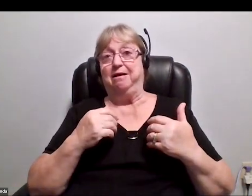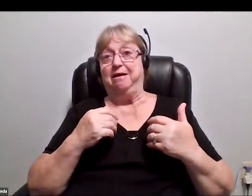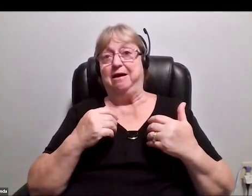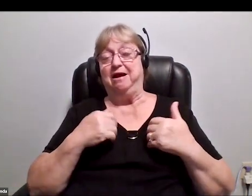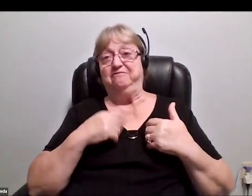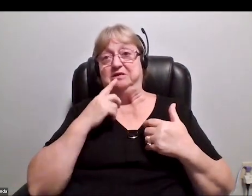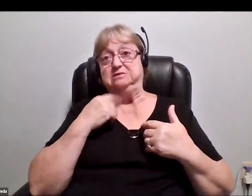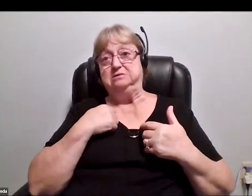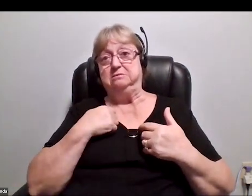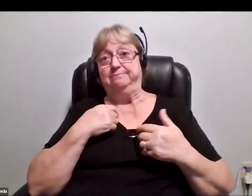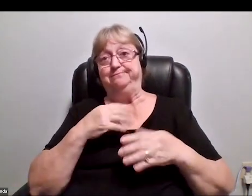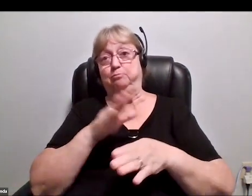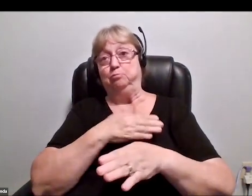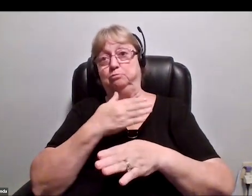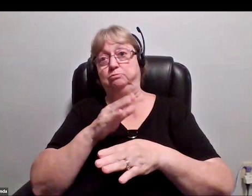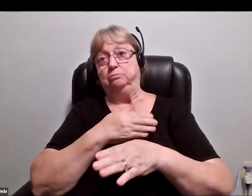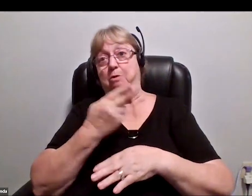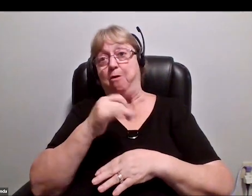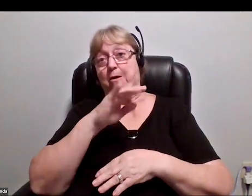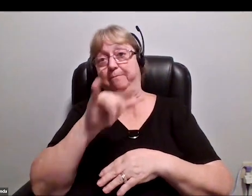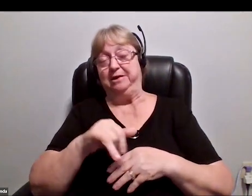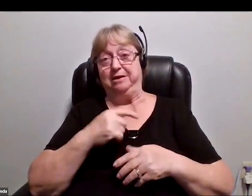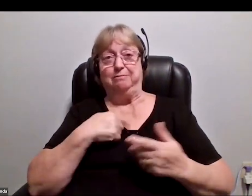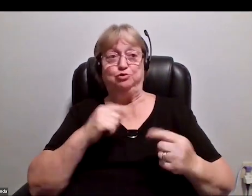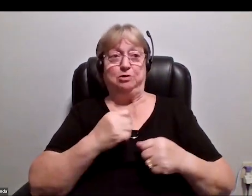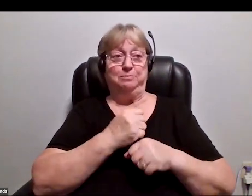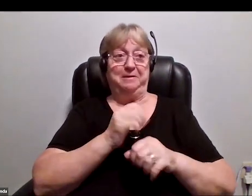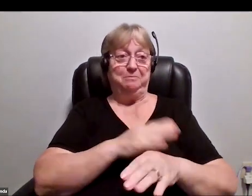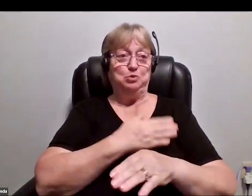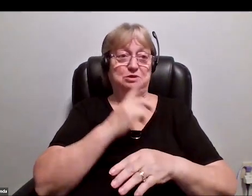as a musician, trying to make music to inspire people to do some of the work